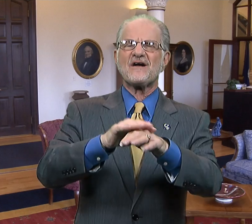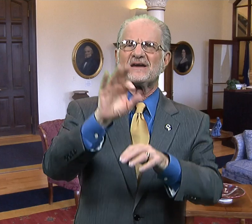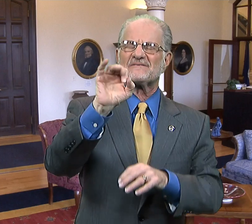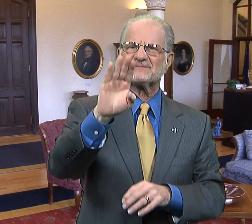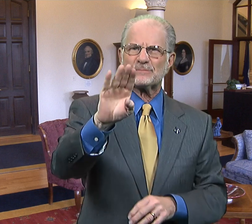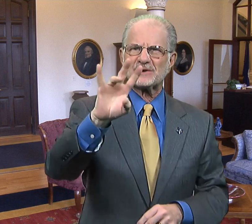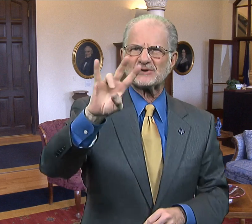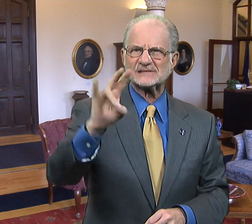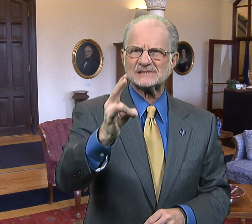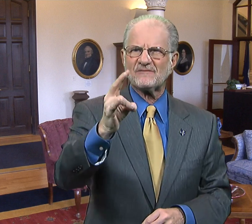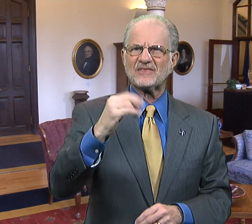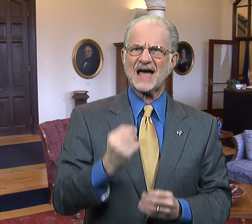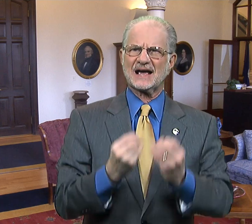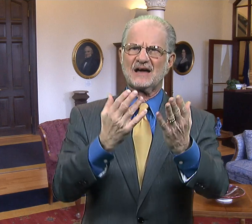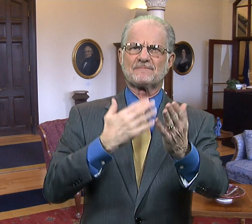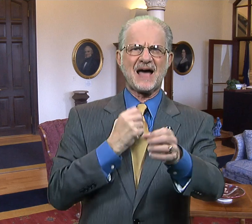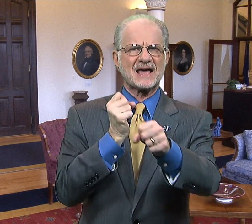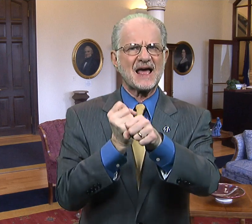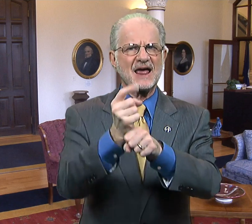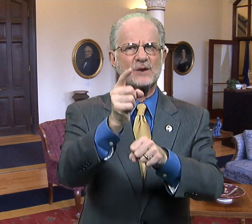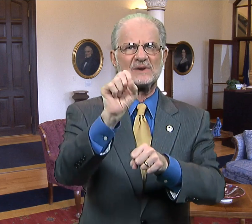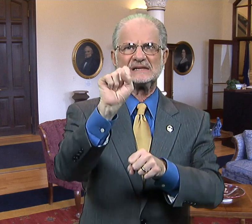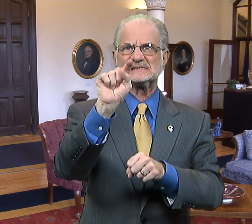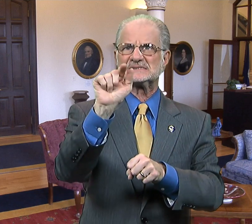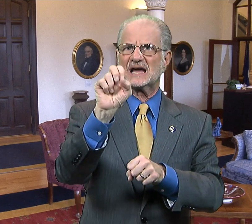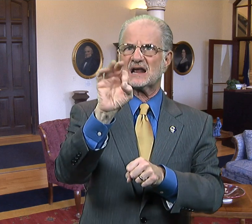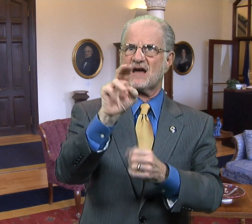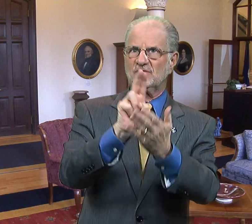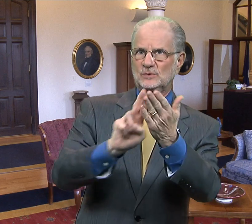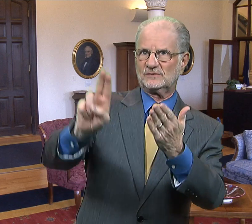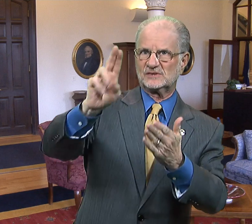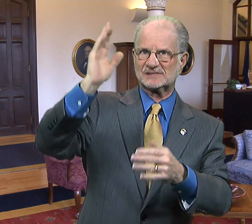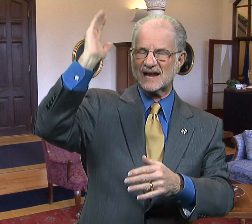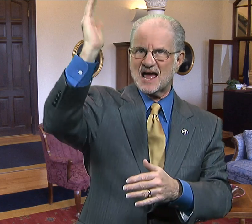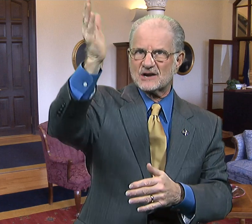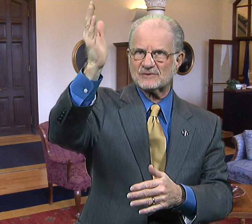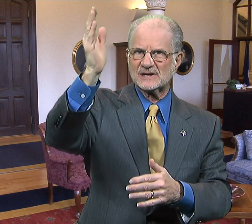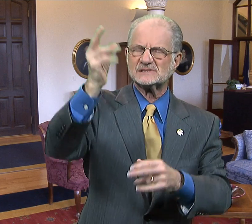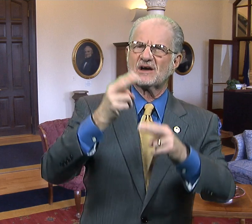On February 7, I gave my annual State of the University Address,